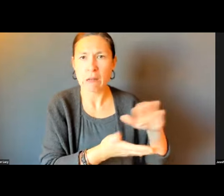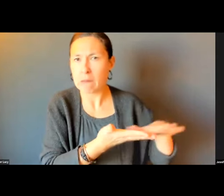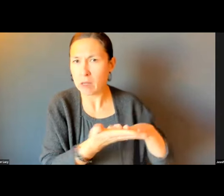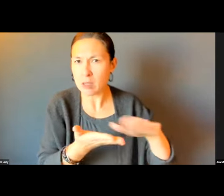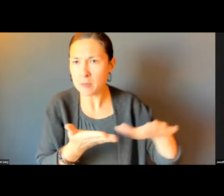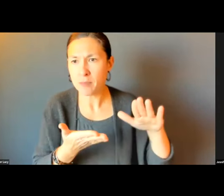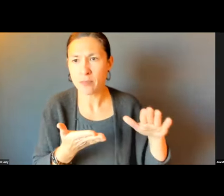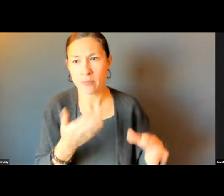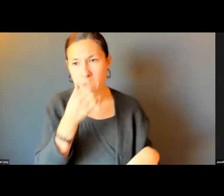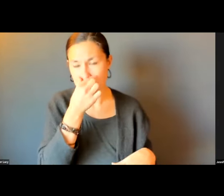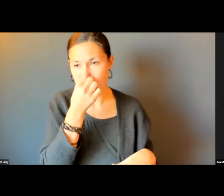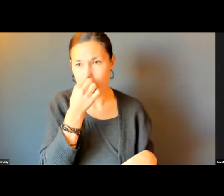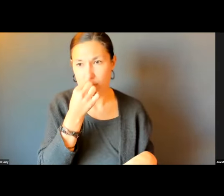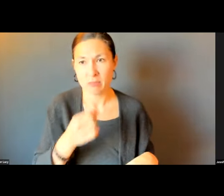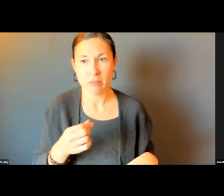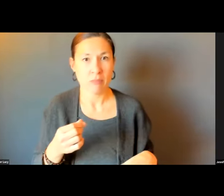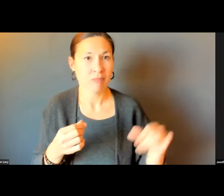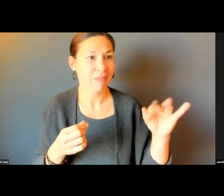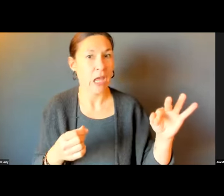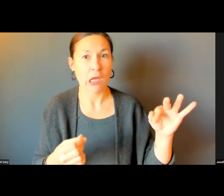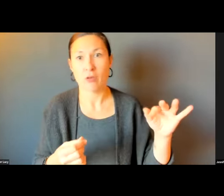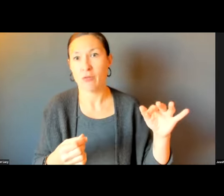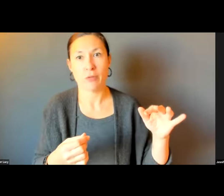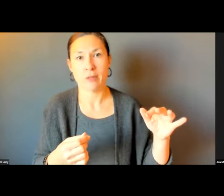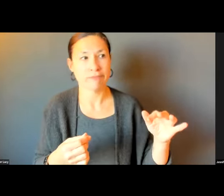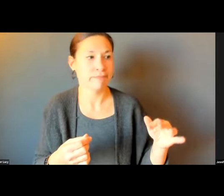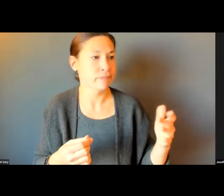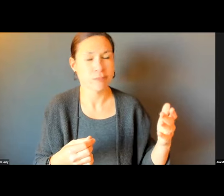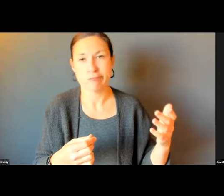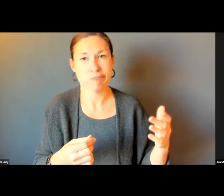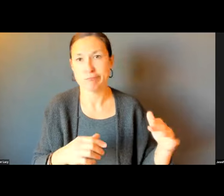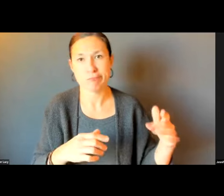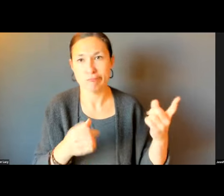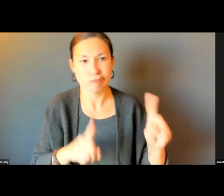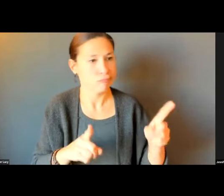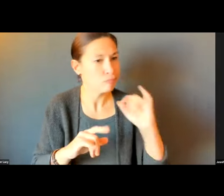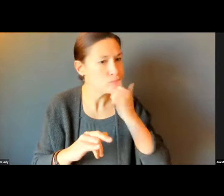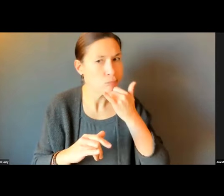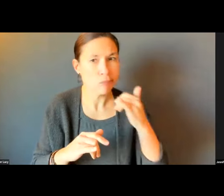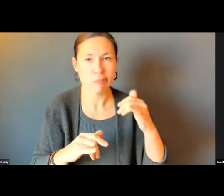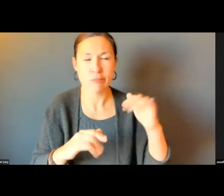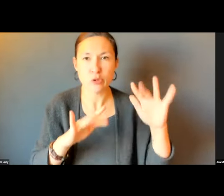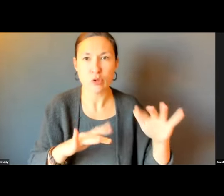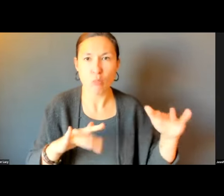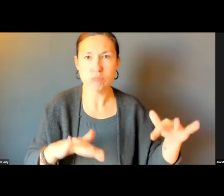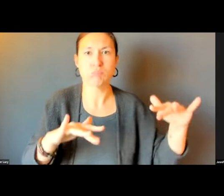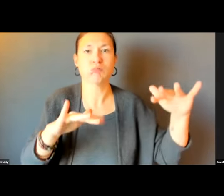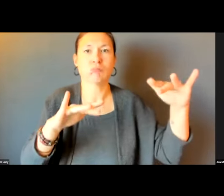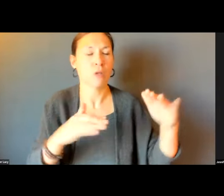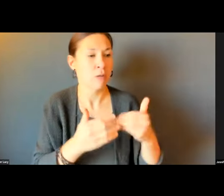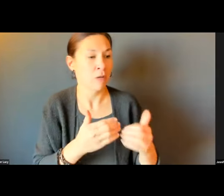THERE TO REMOVE THAT SNOW AND ICE.